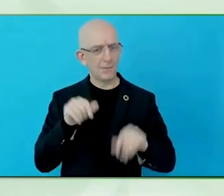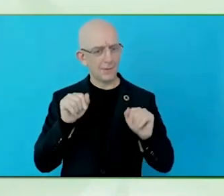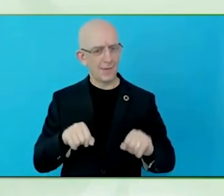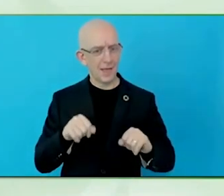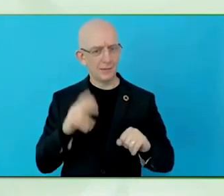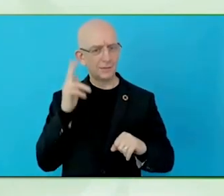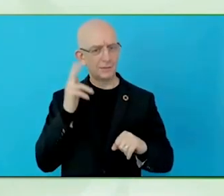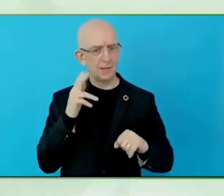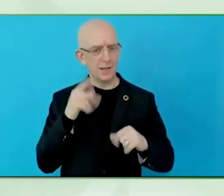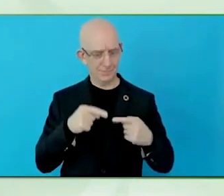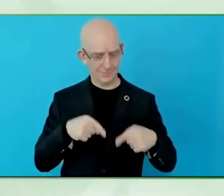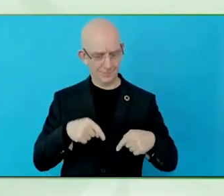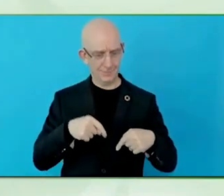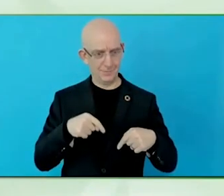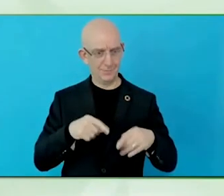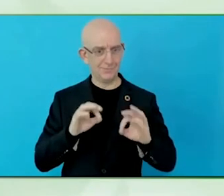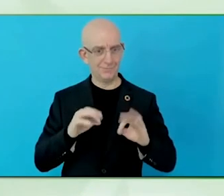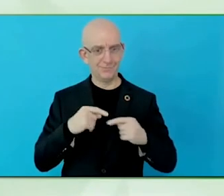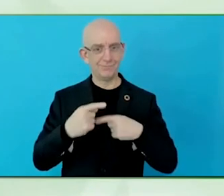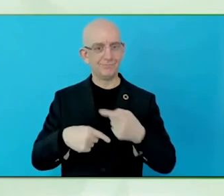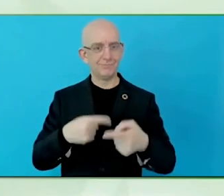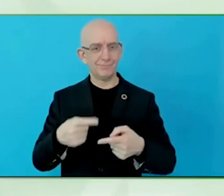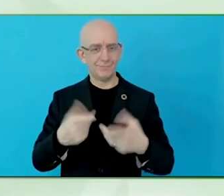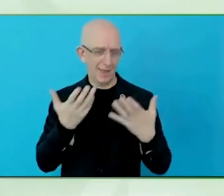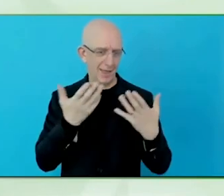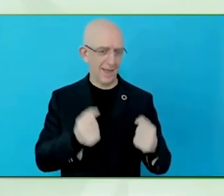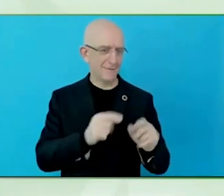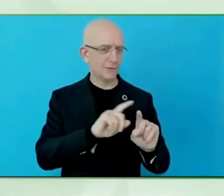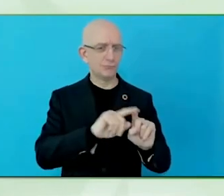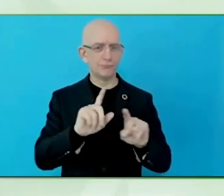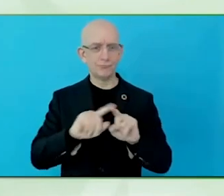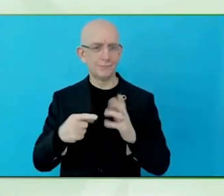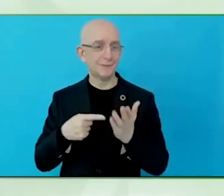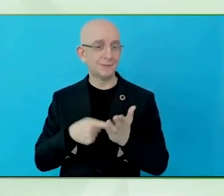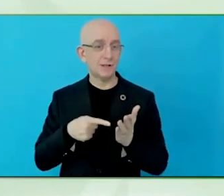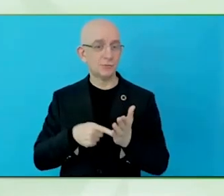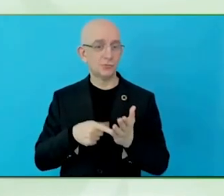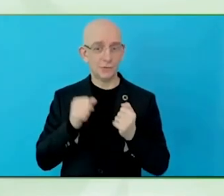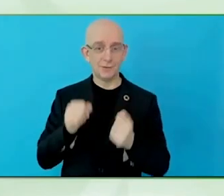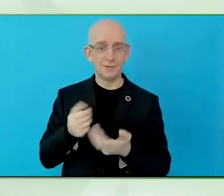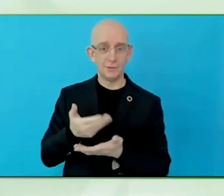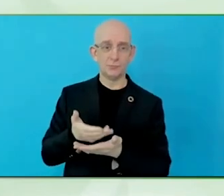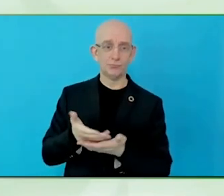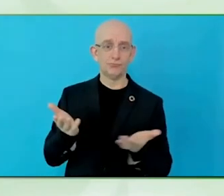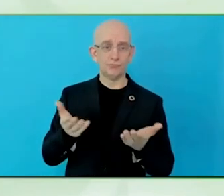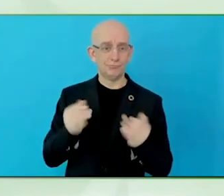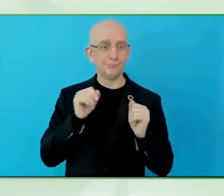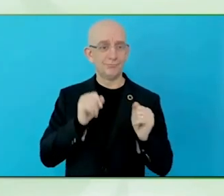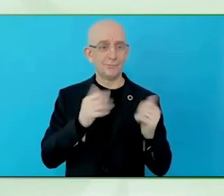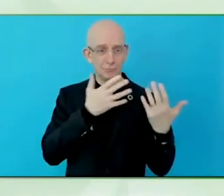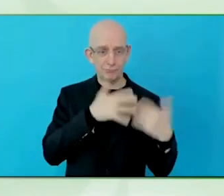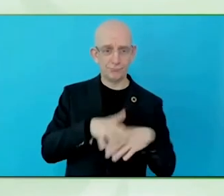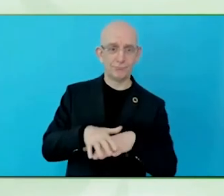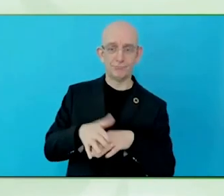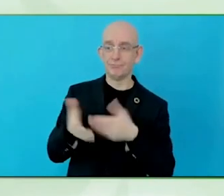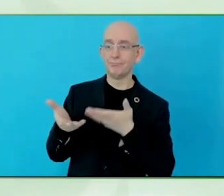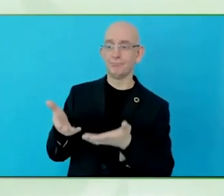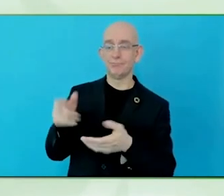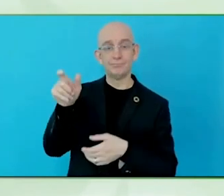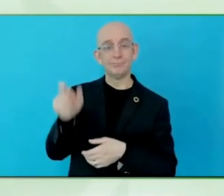life-cycle of the various types of travellers. And then, they are very cheap, and you can still harness the